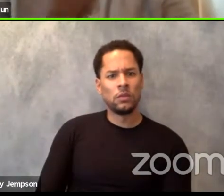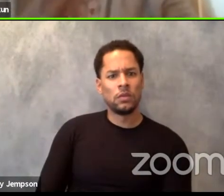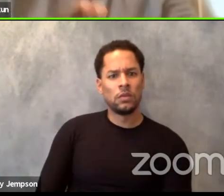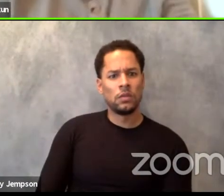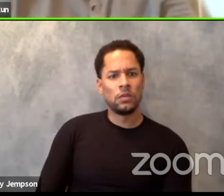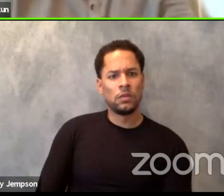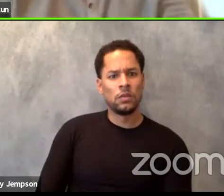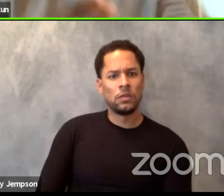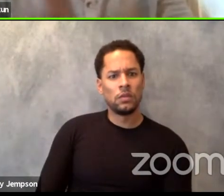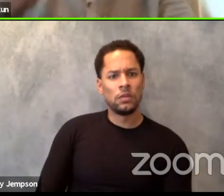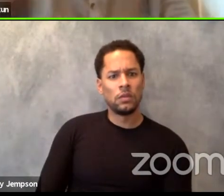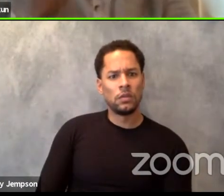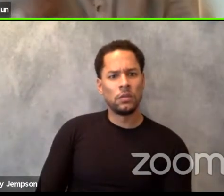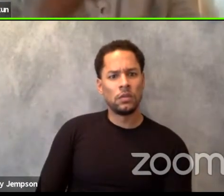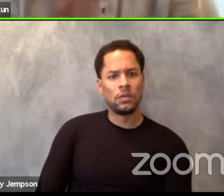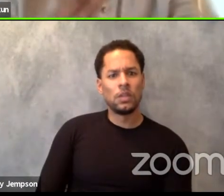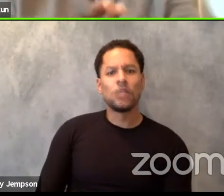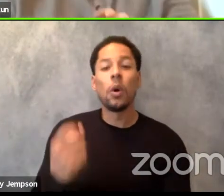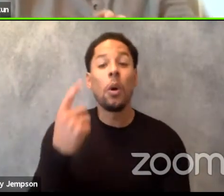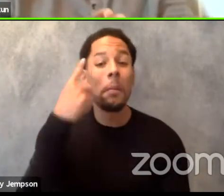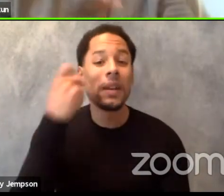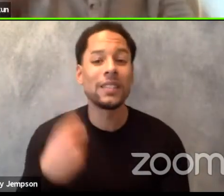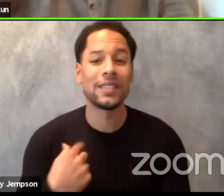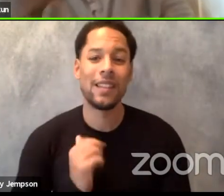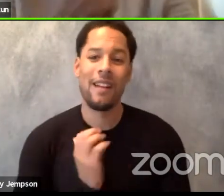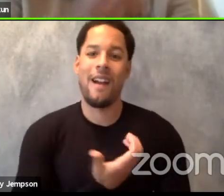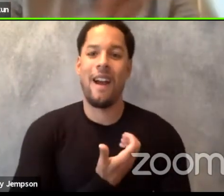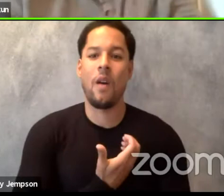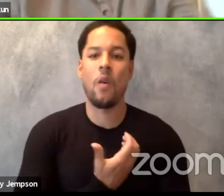is not a difference in our humanity.